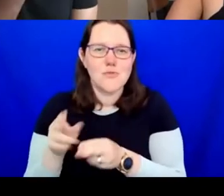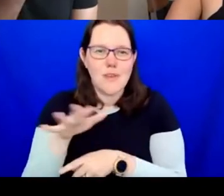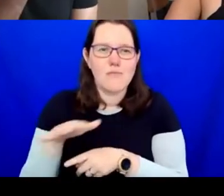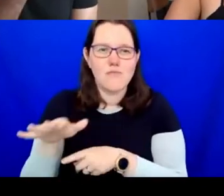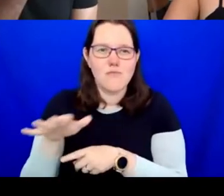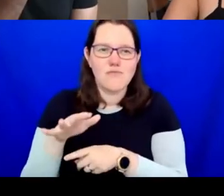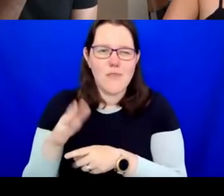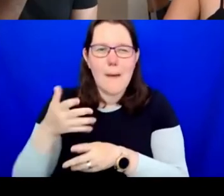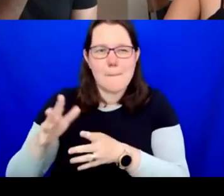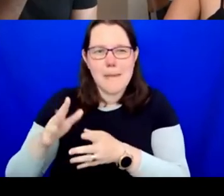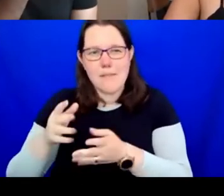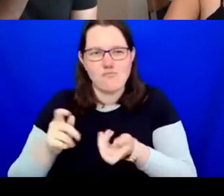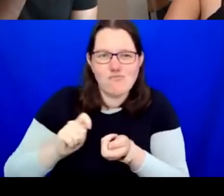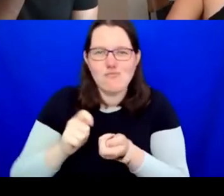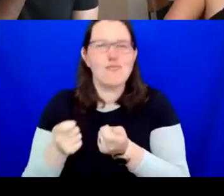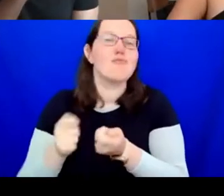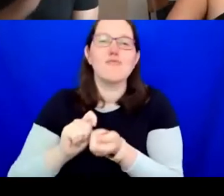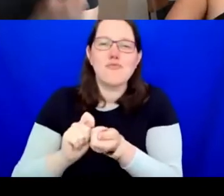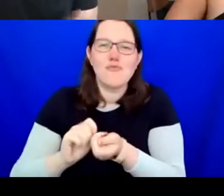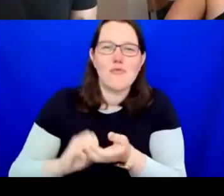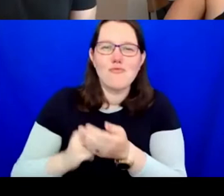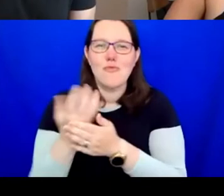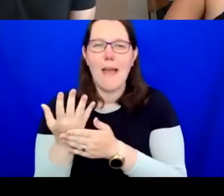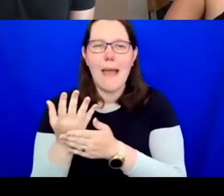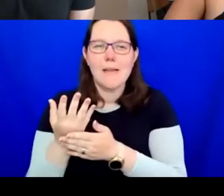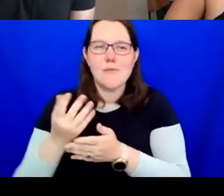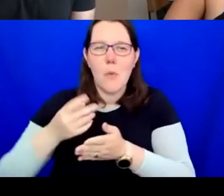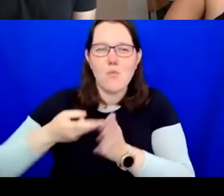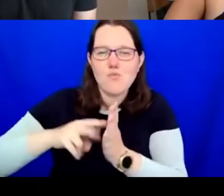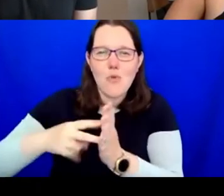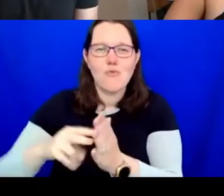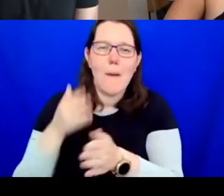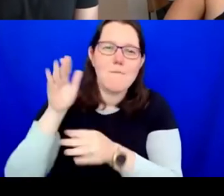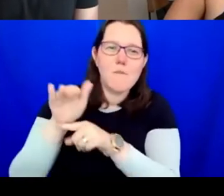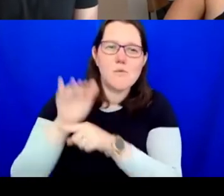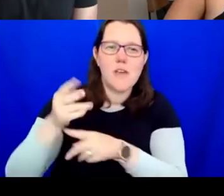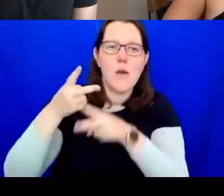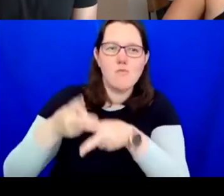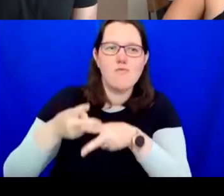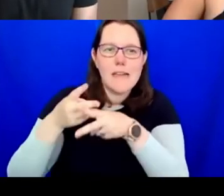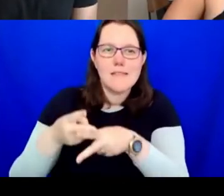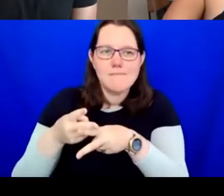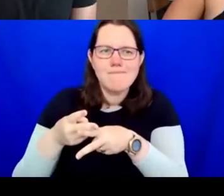institutional change. Just to be aware, this session is being recorded and will be available